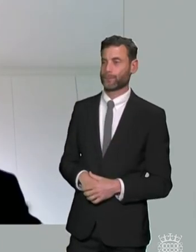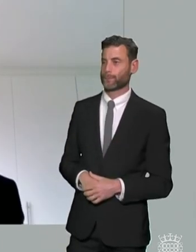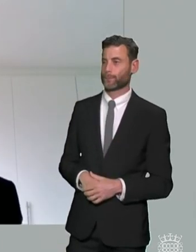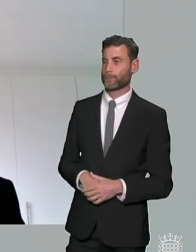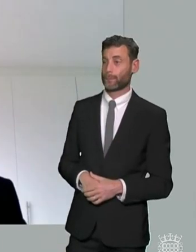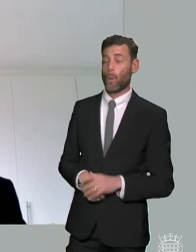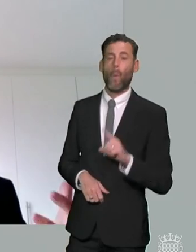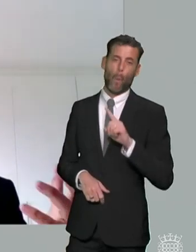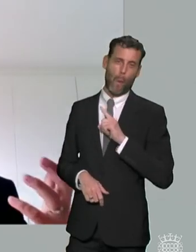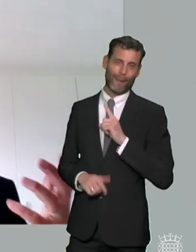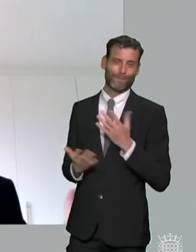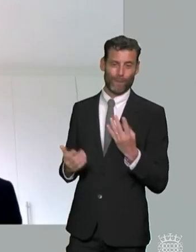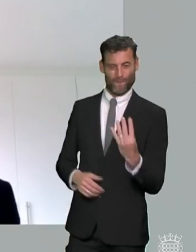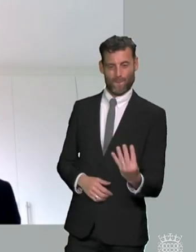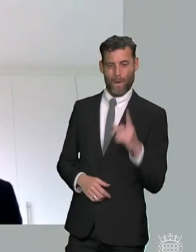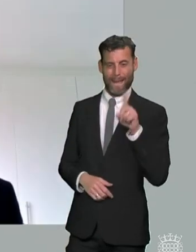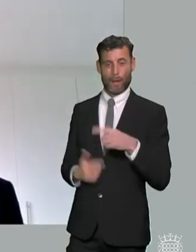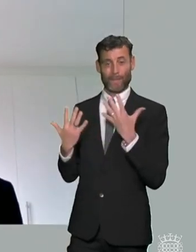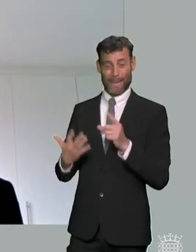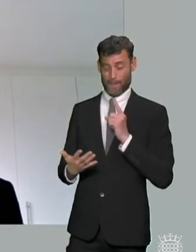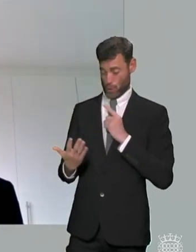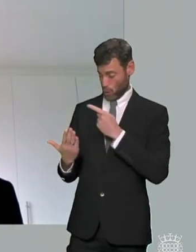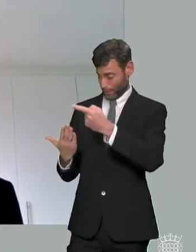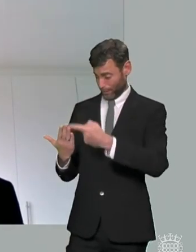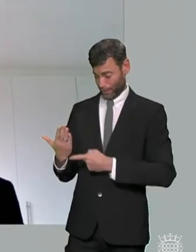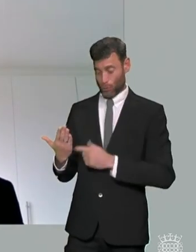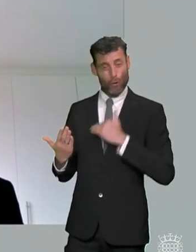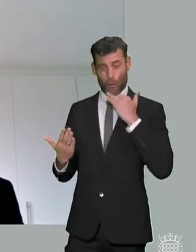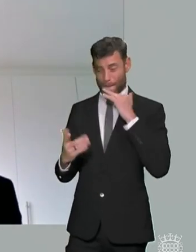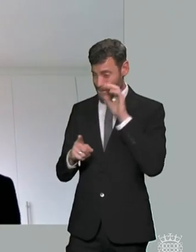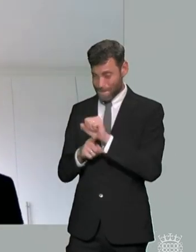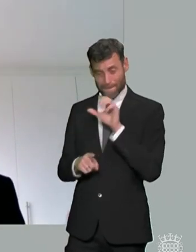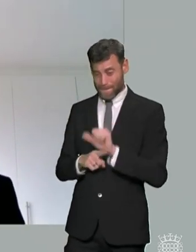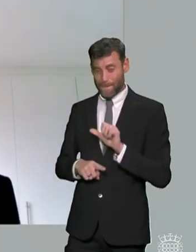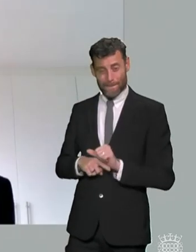mainly because i think there's so many unanswered questions in there in relation to what some of